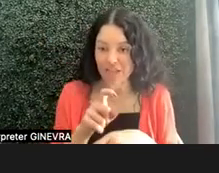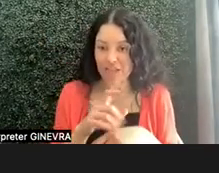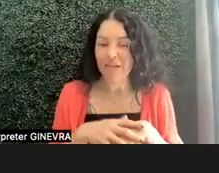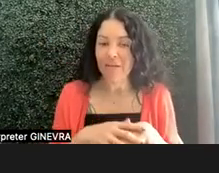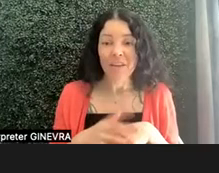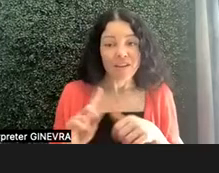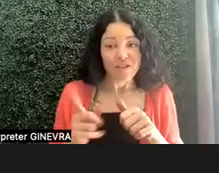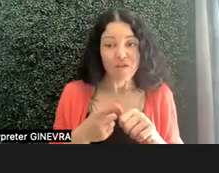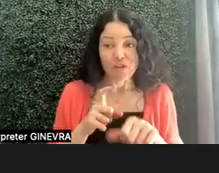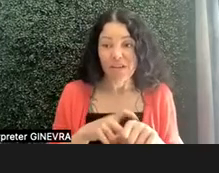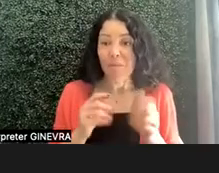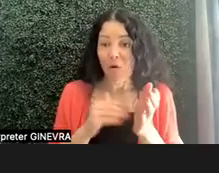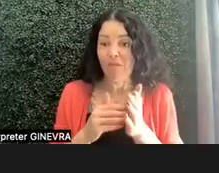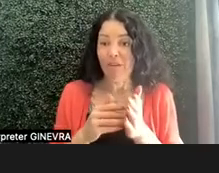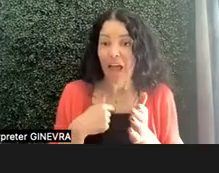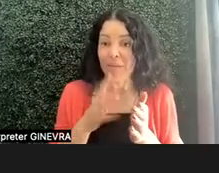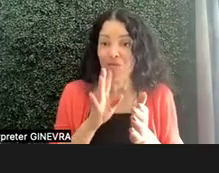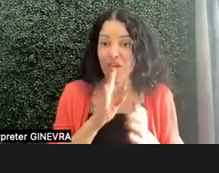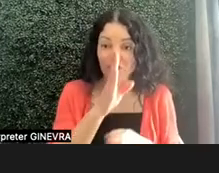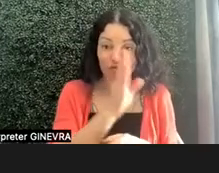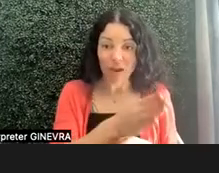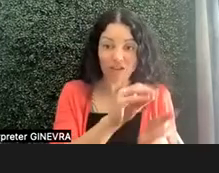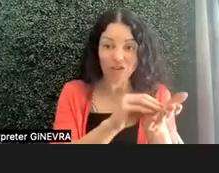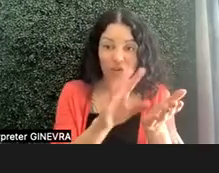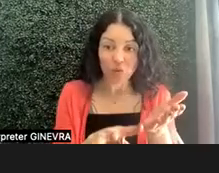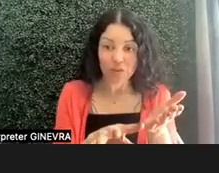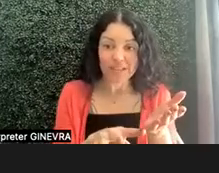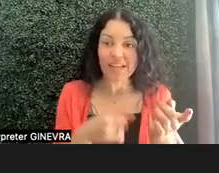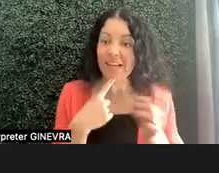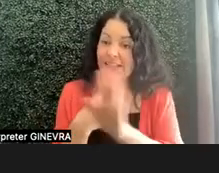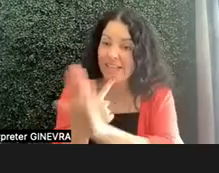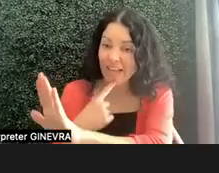where I'm speaking directly to the student, and I say, parents, let them answer.